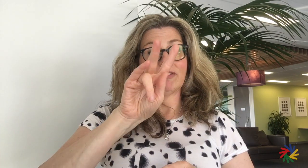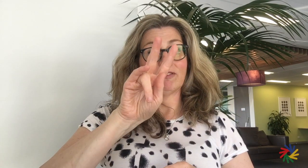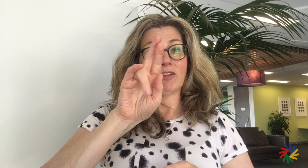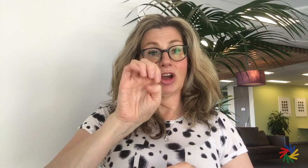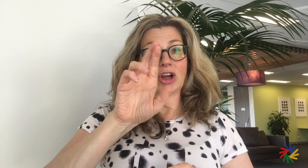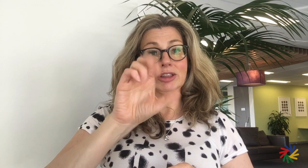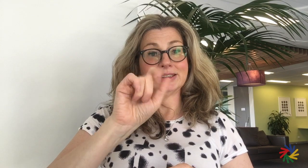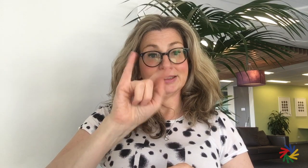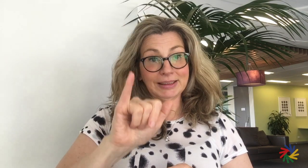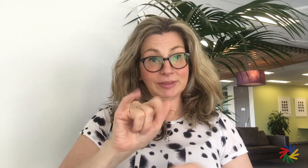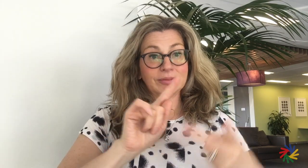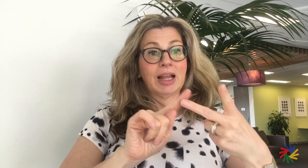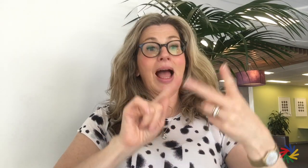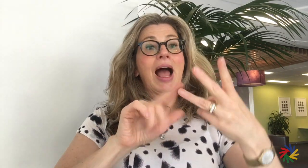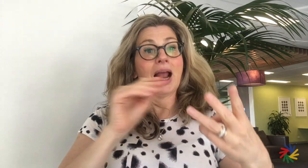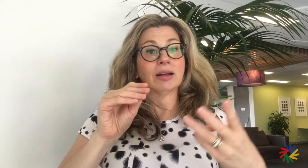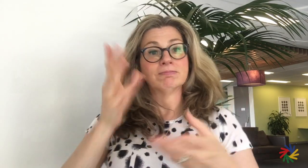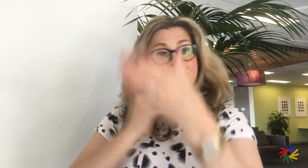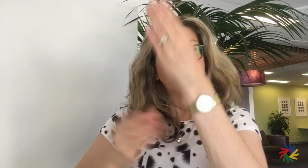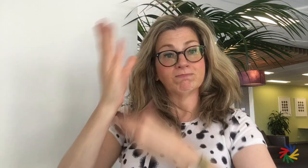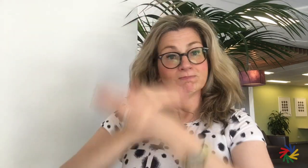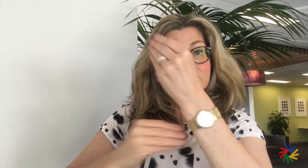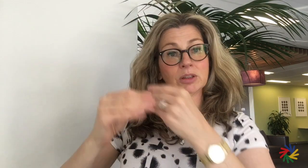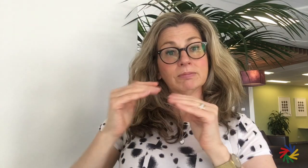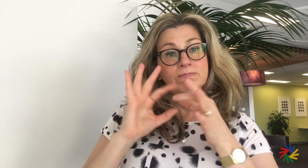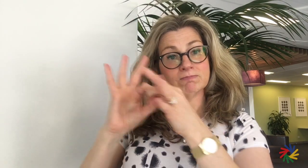for ICSD and to work with the IOC to ensure that deaf sports benefits